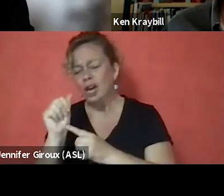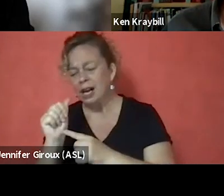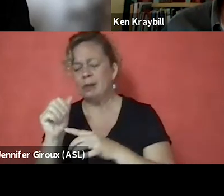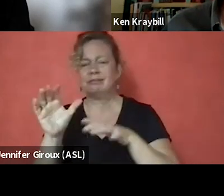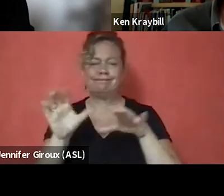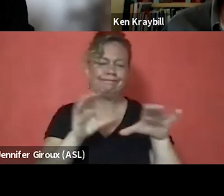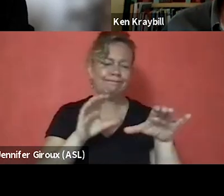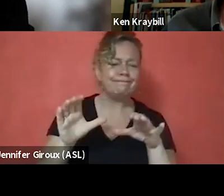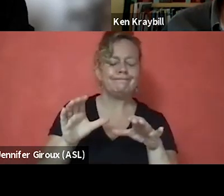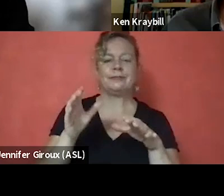every moment of every day.